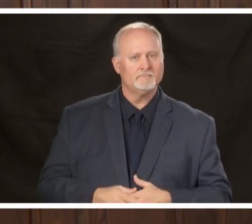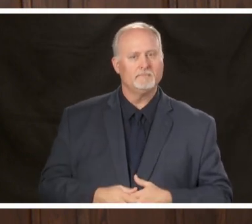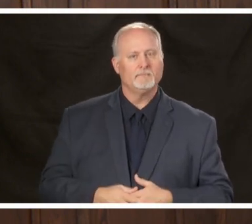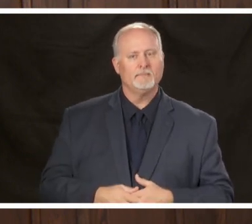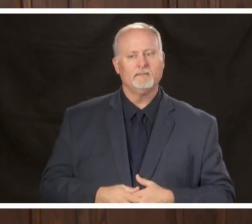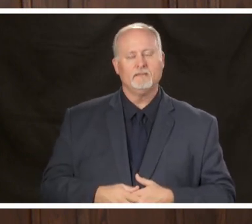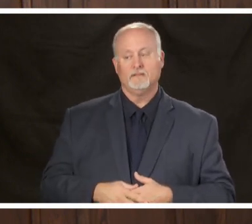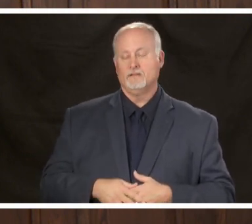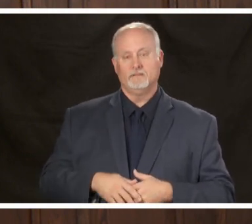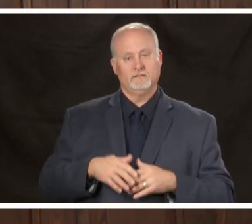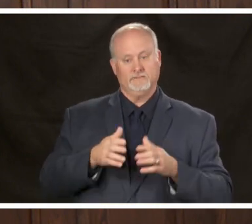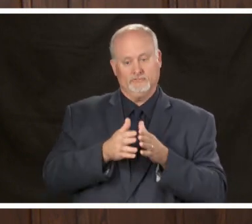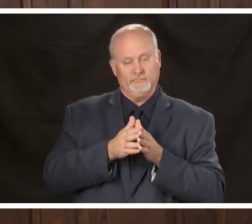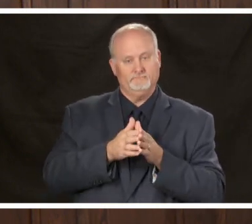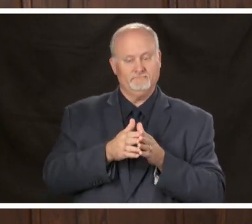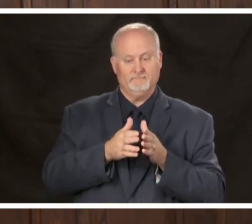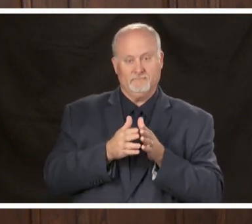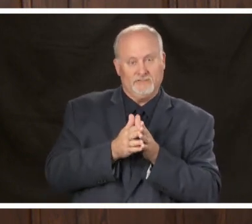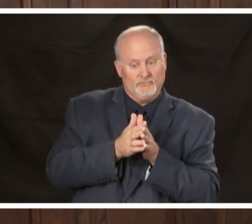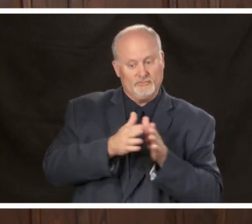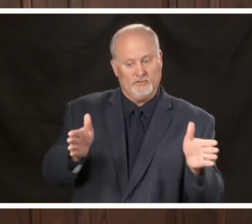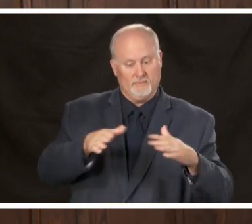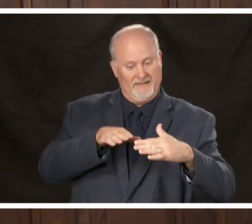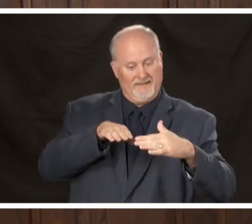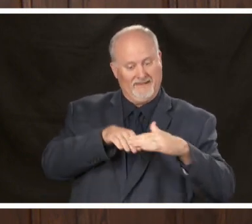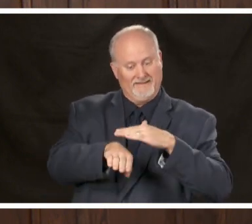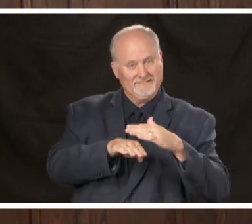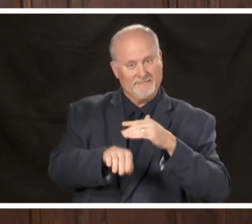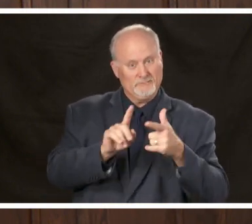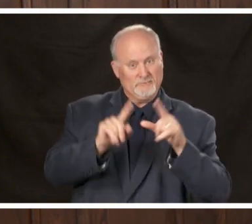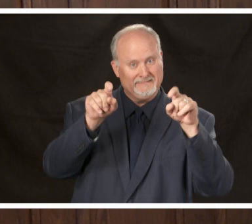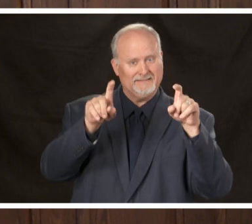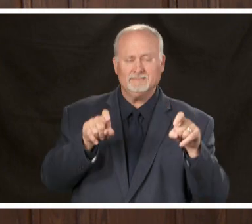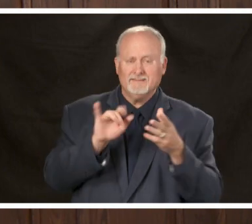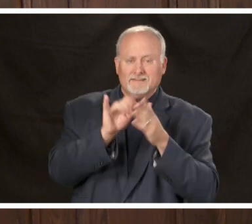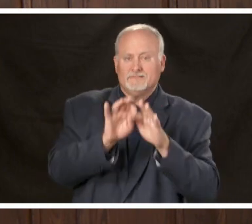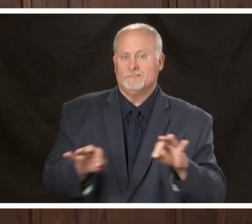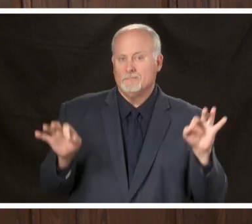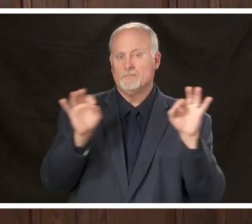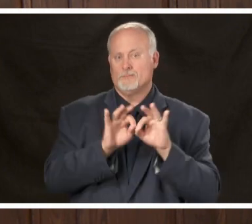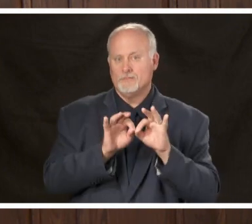accessing I'm sorry widespread access to testing is important but I want to